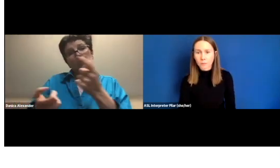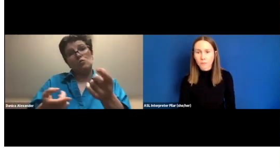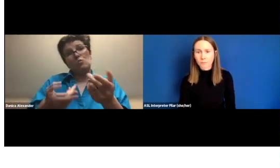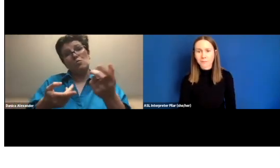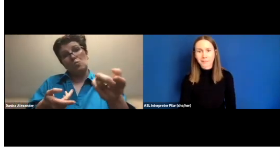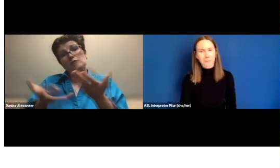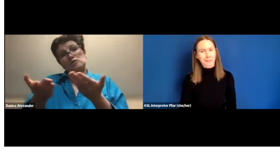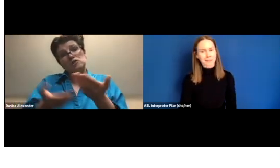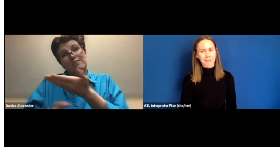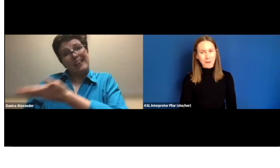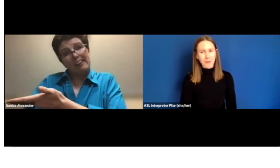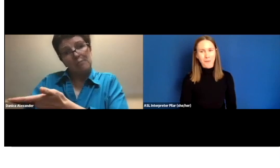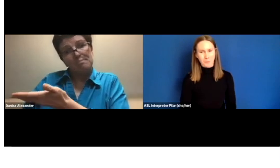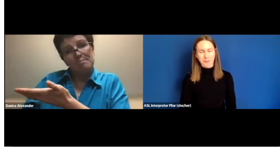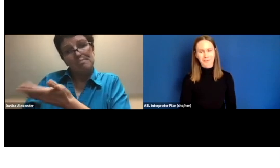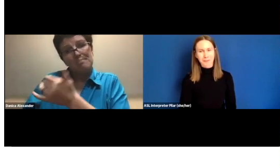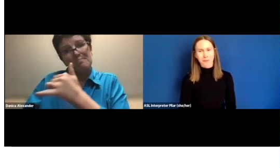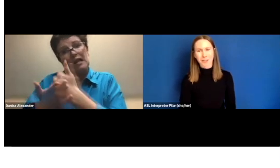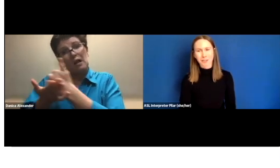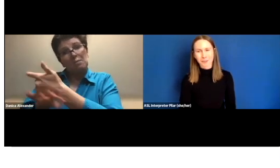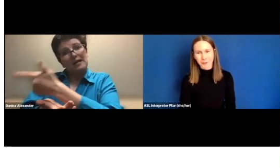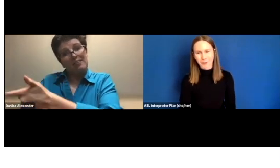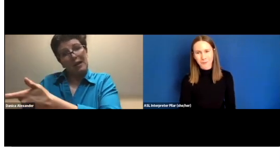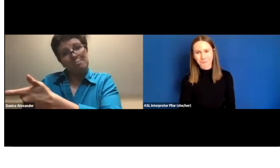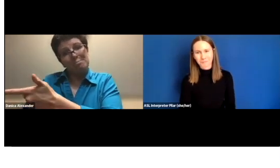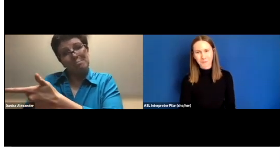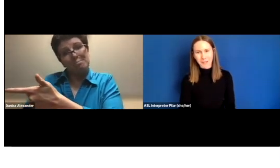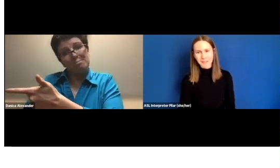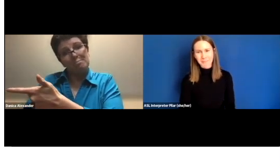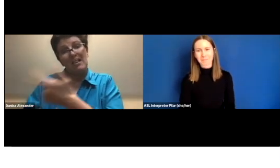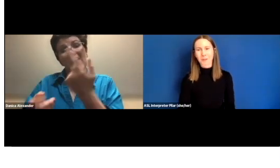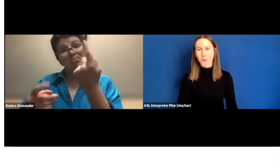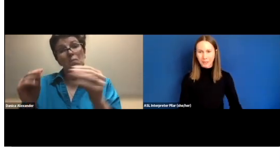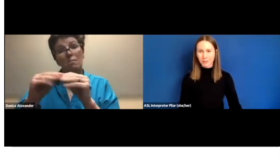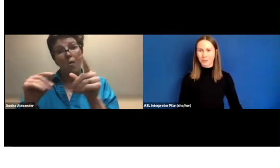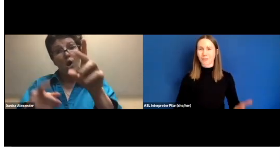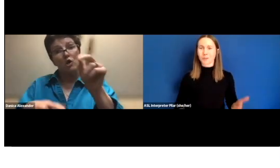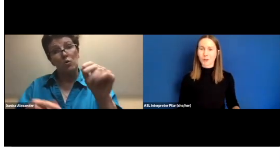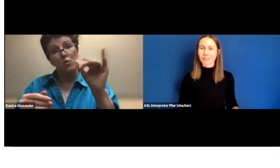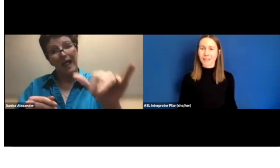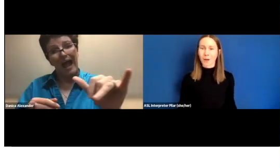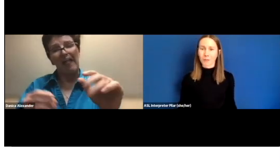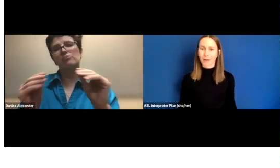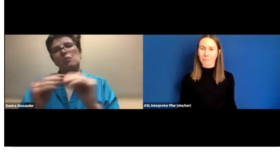because they are the one you're trying to serve, right. They are your patron and you're trying to help them.